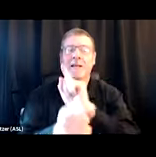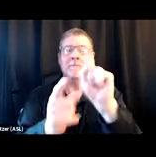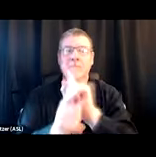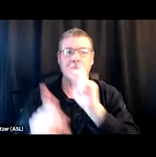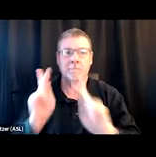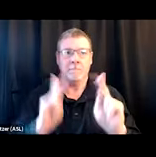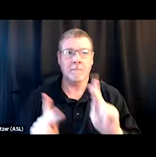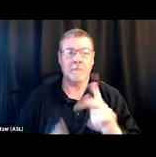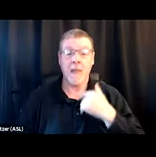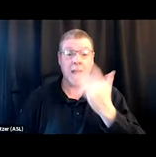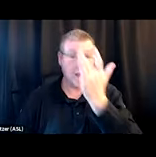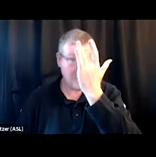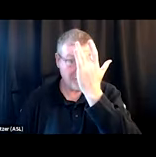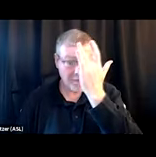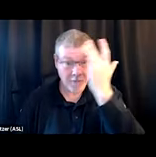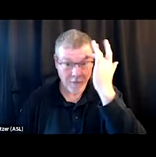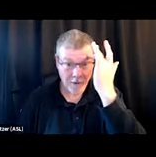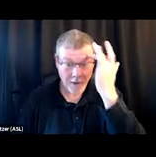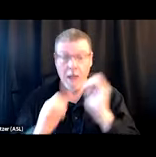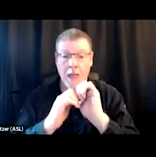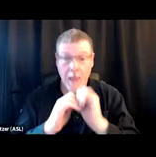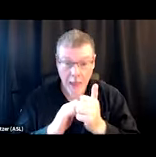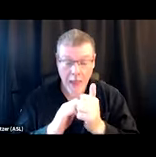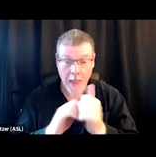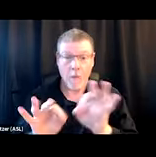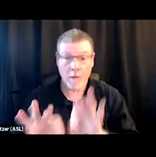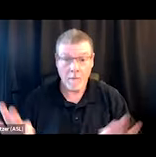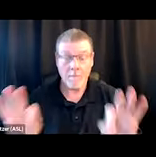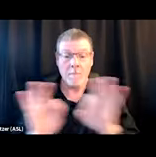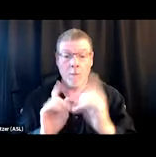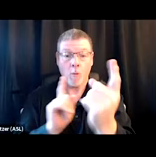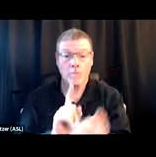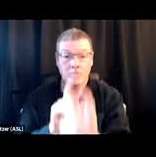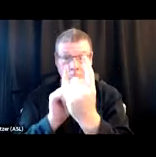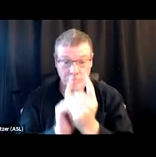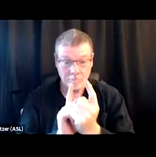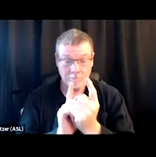I forgot though how impactful that engagement can be when we set up the right programs,